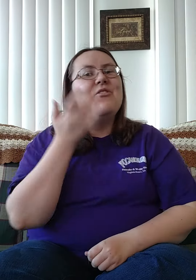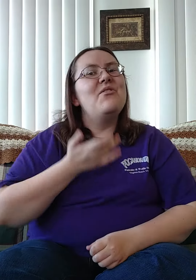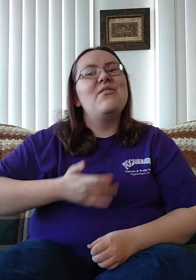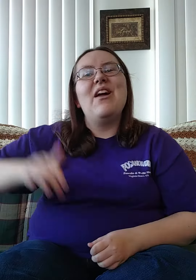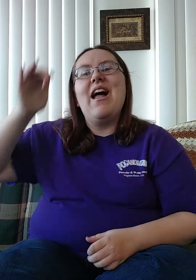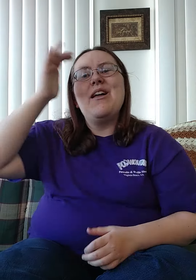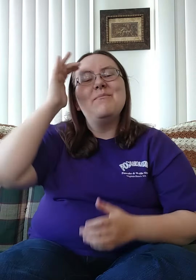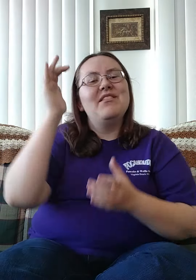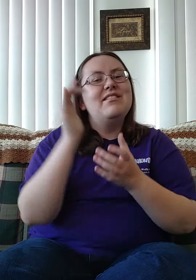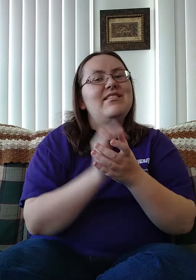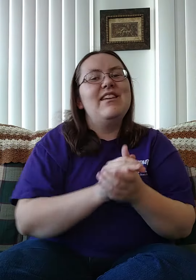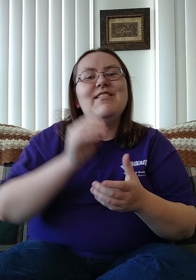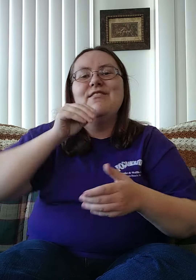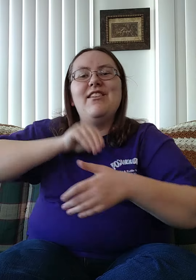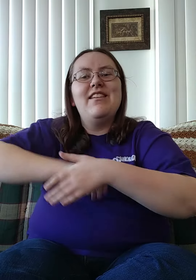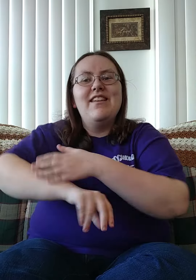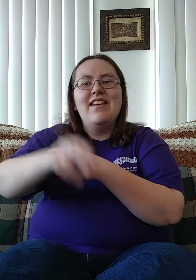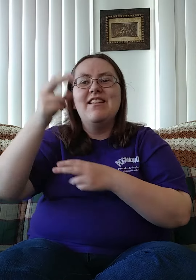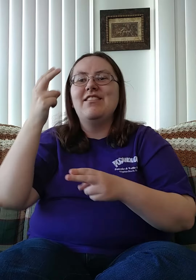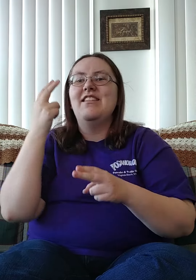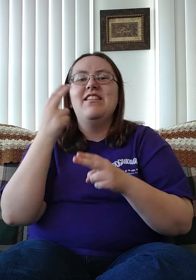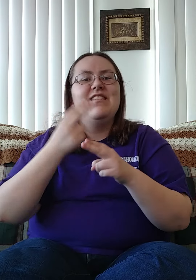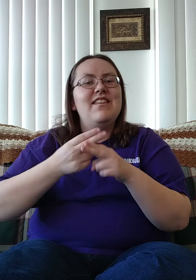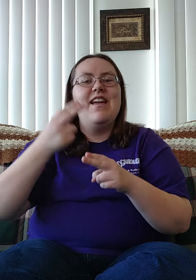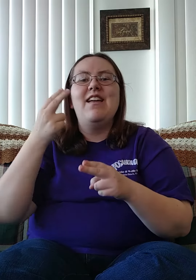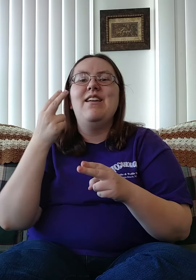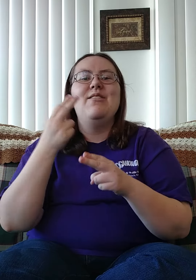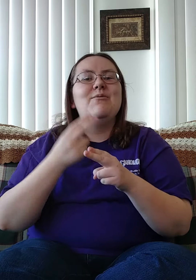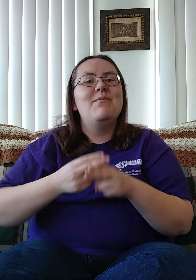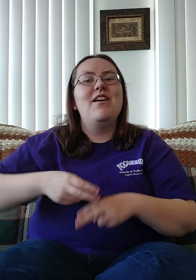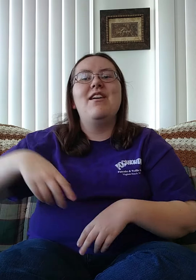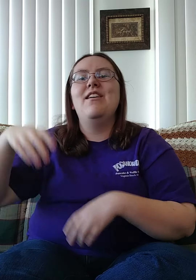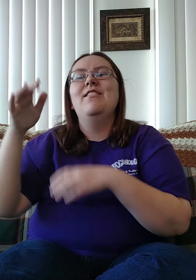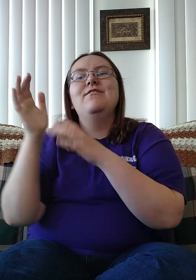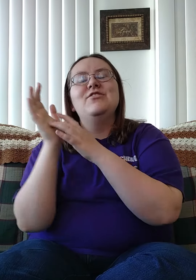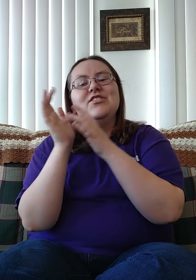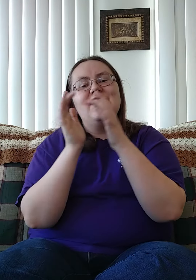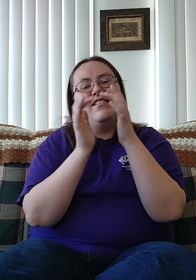For I believe in the name of Jesus